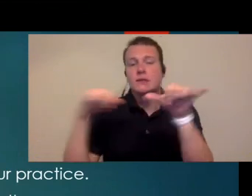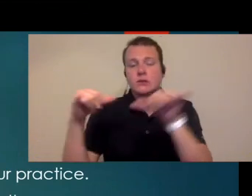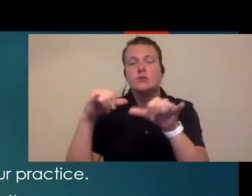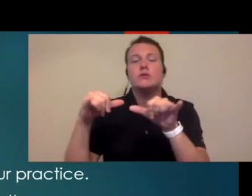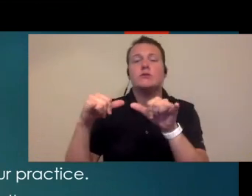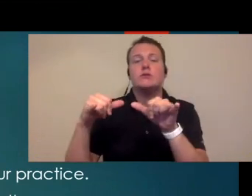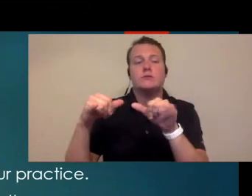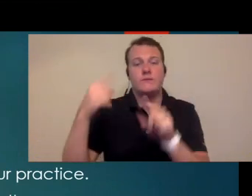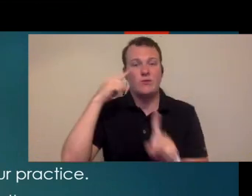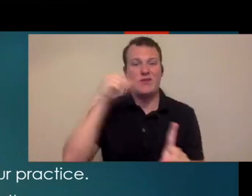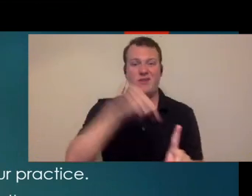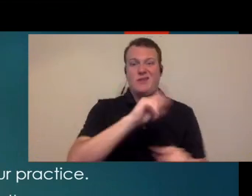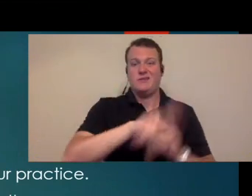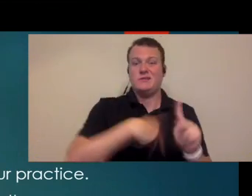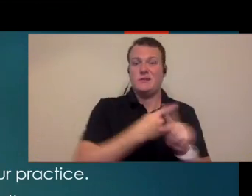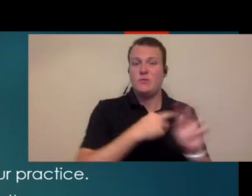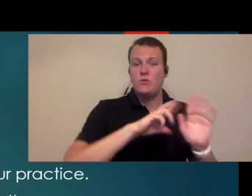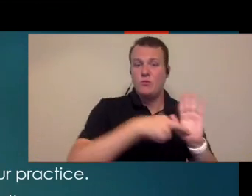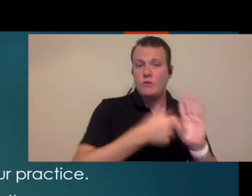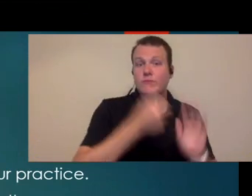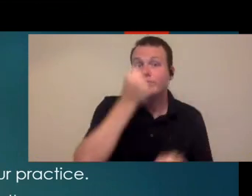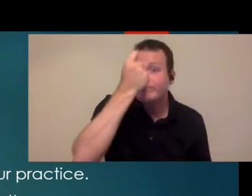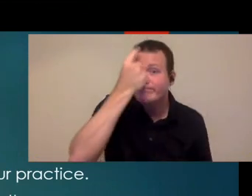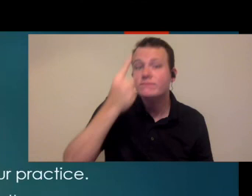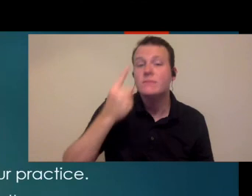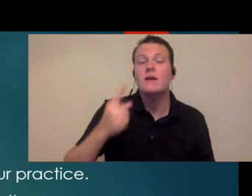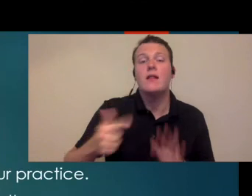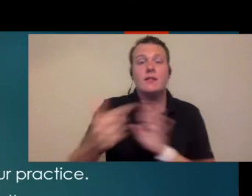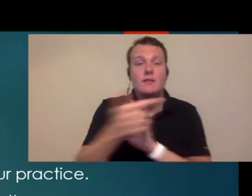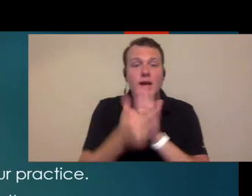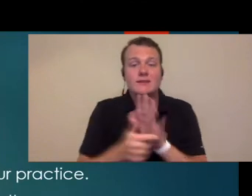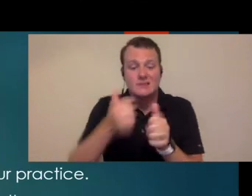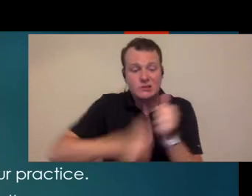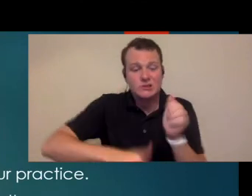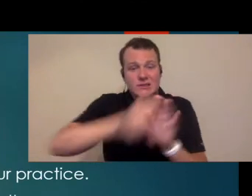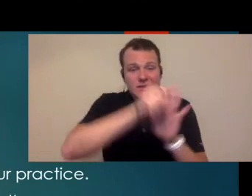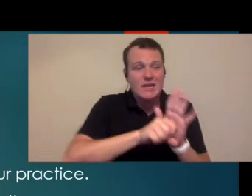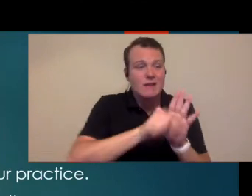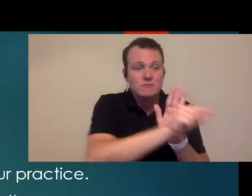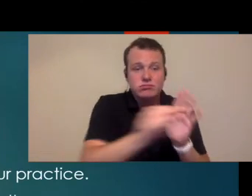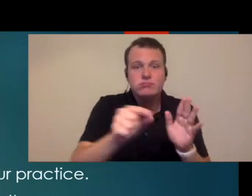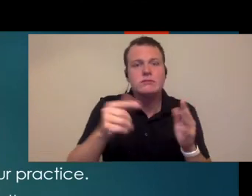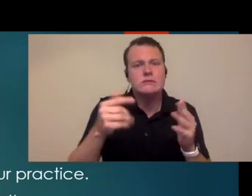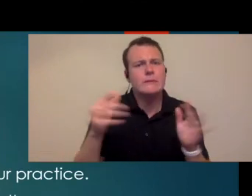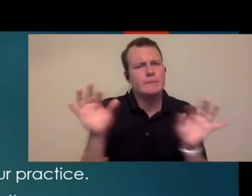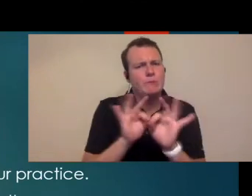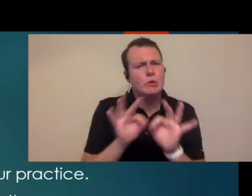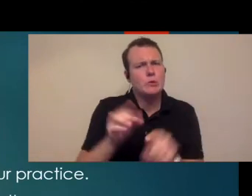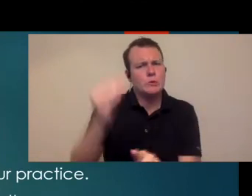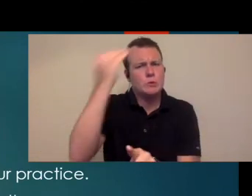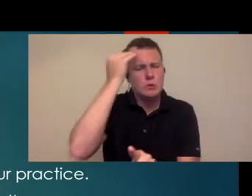and certifications for these roles there are a lot of issues with licensing laws in each individual state so you have to make sure that wherever you're